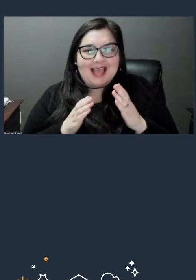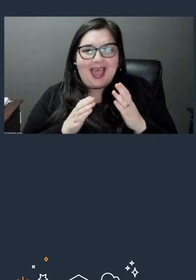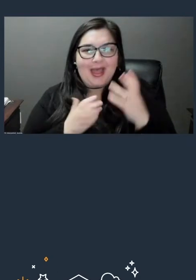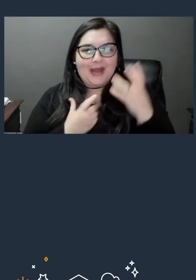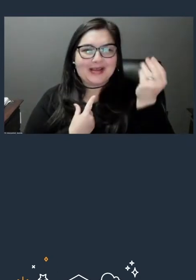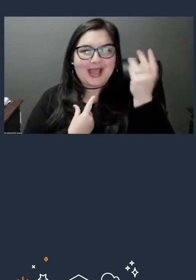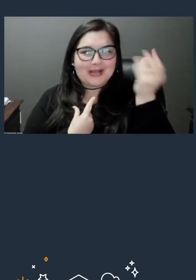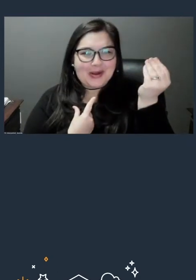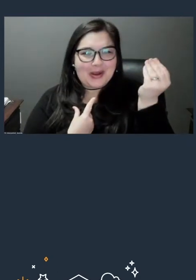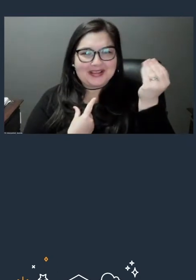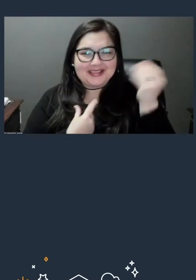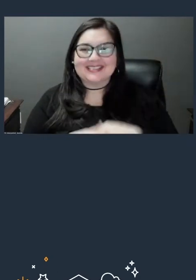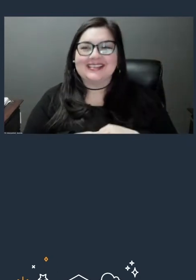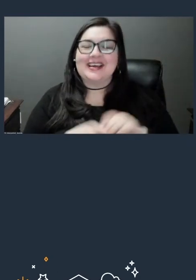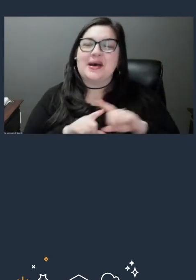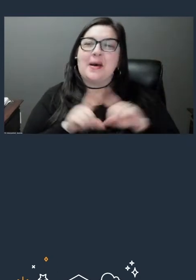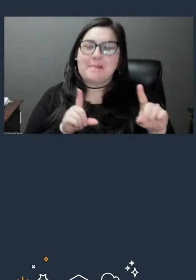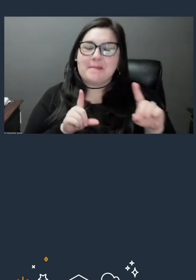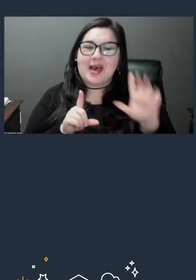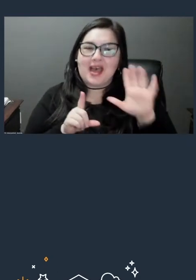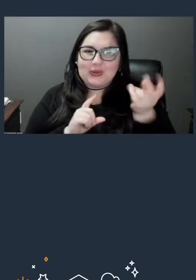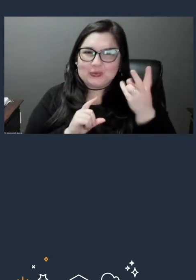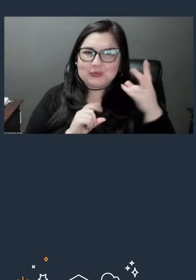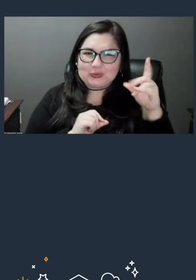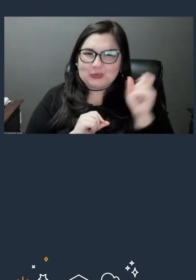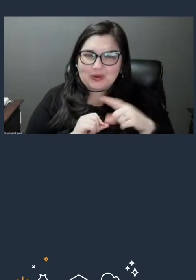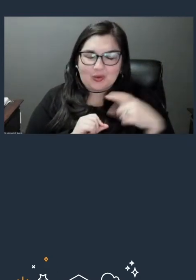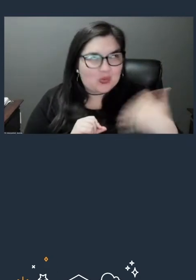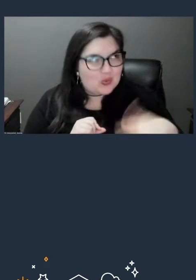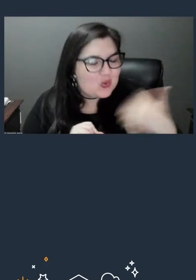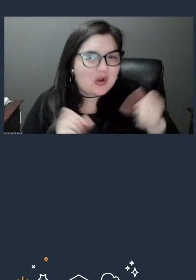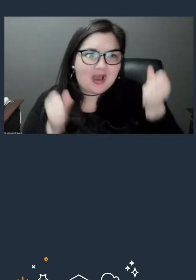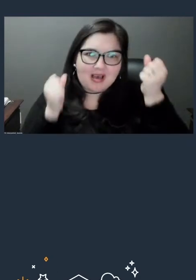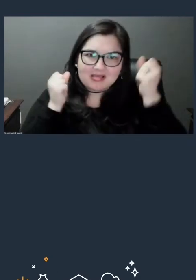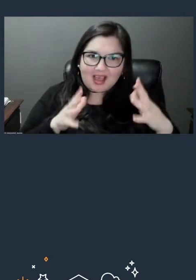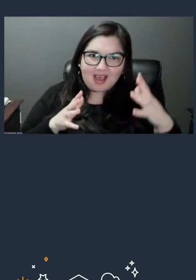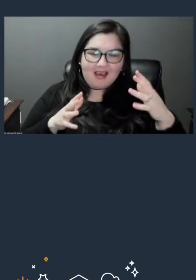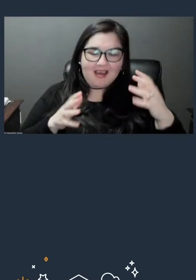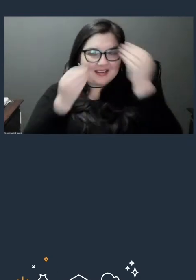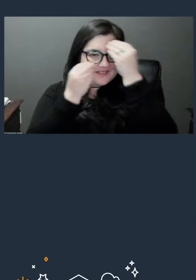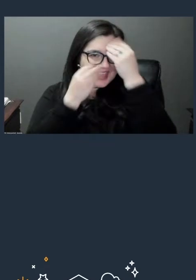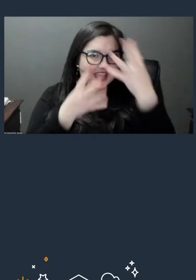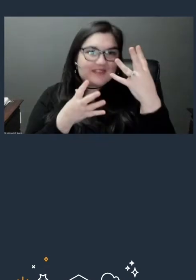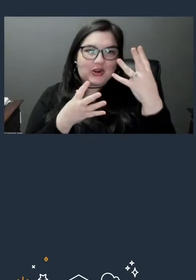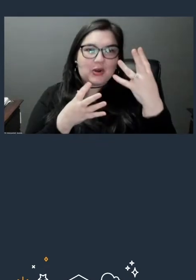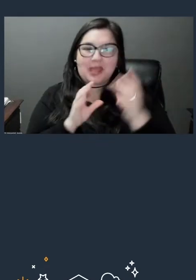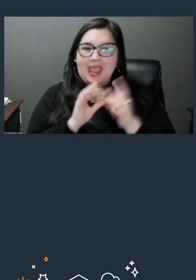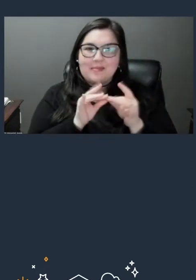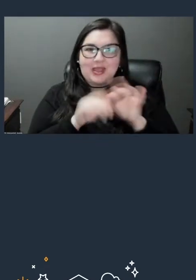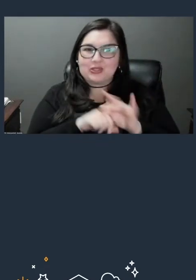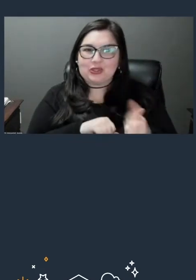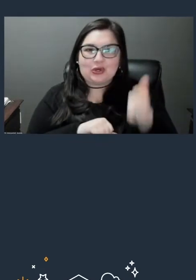Awesome, so I have some questions for you. There's a lot of information in that and as I mentioned earlier on, that was one of my favorite blog posts to write